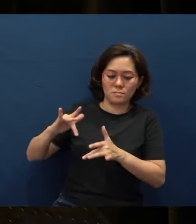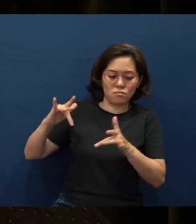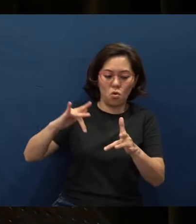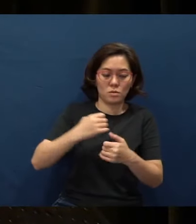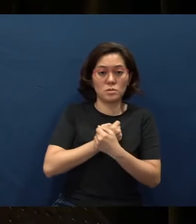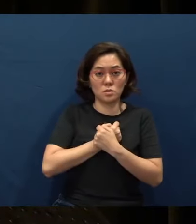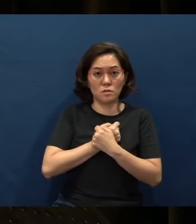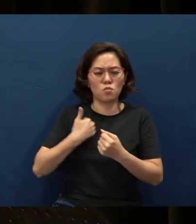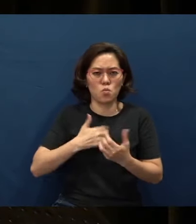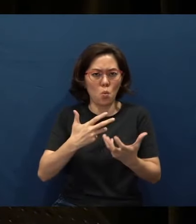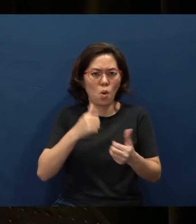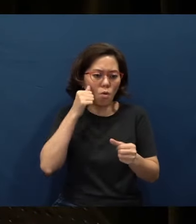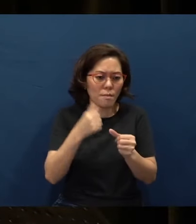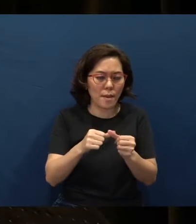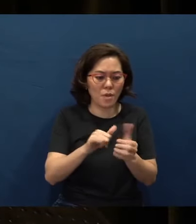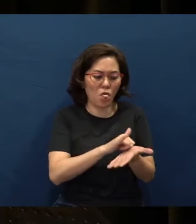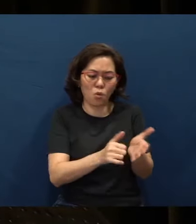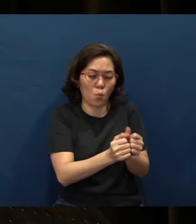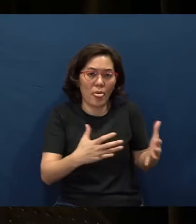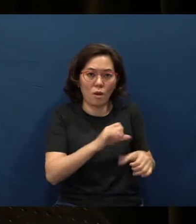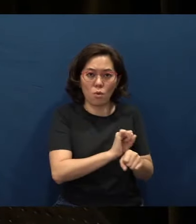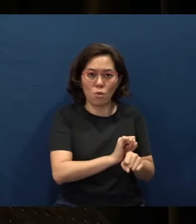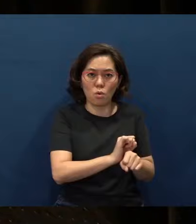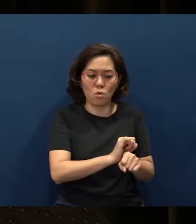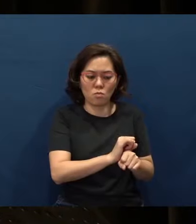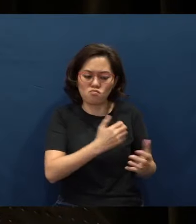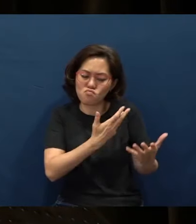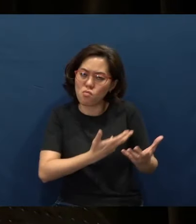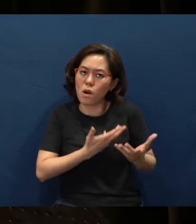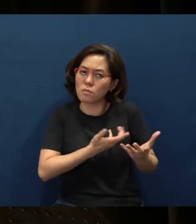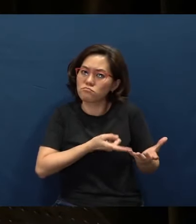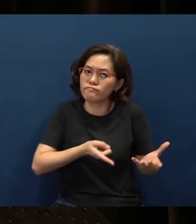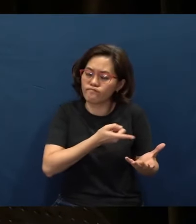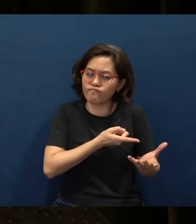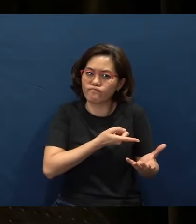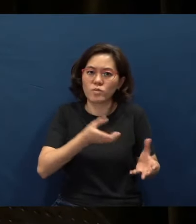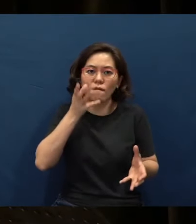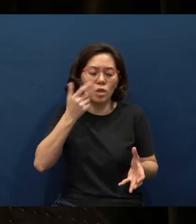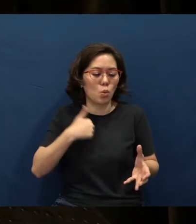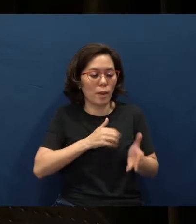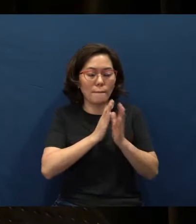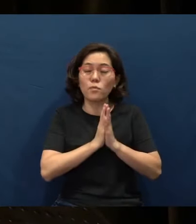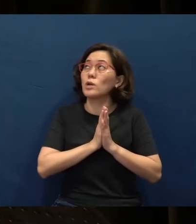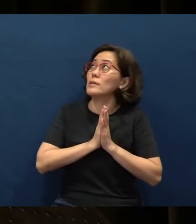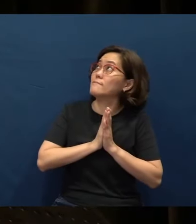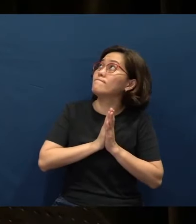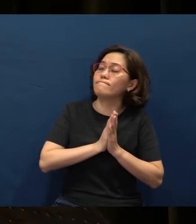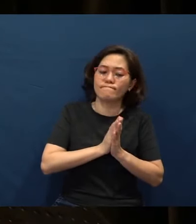We want to remember those without work, and (who are) waiting. Father, we pray that, Lord, in the midst of waiting,